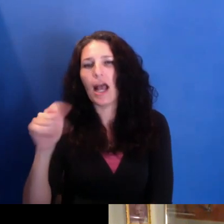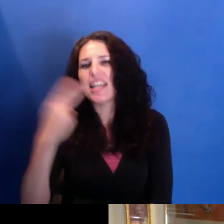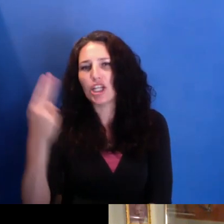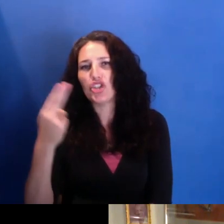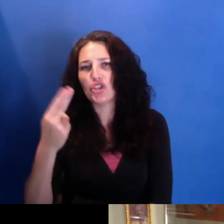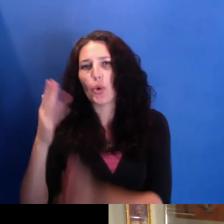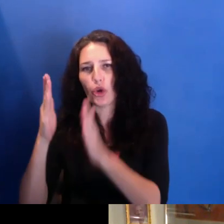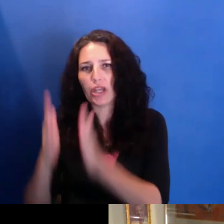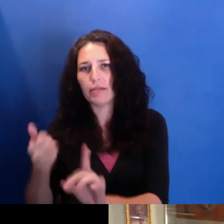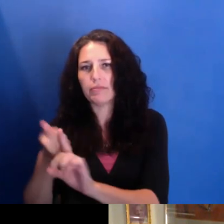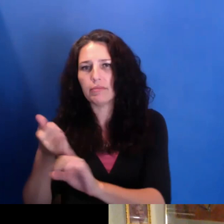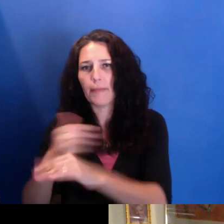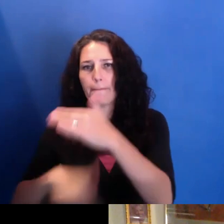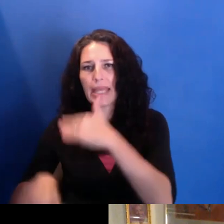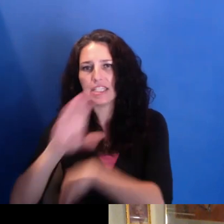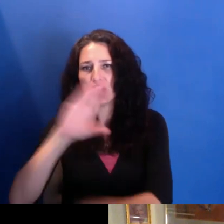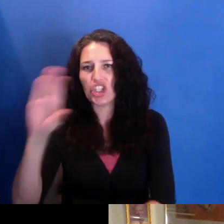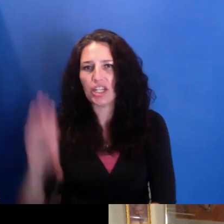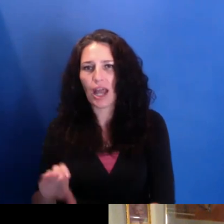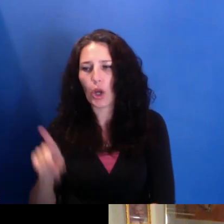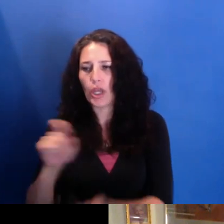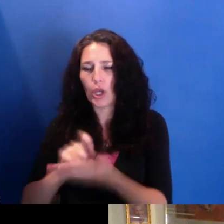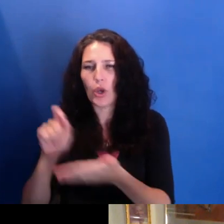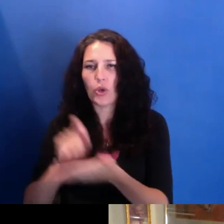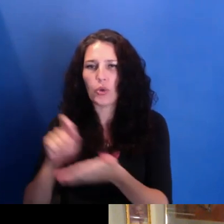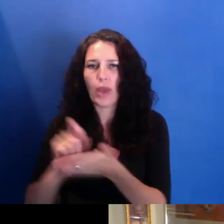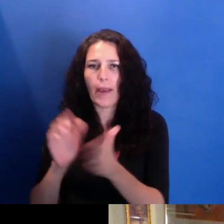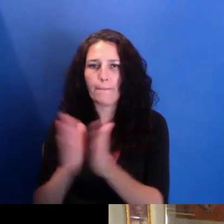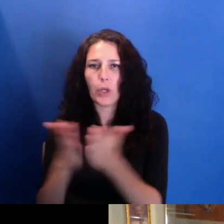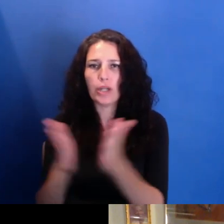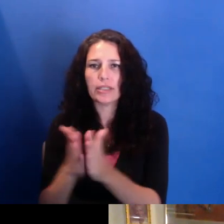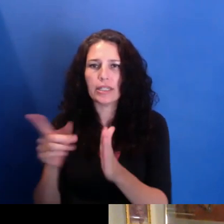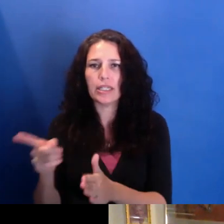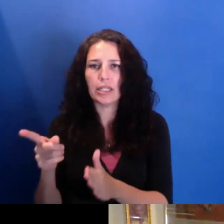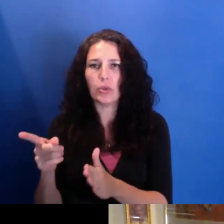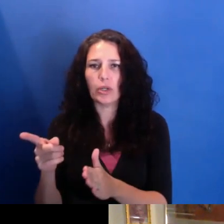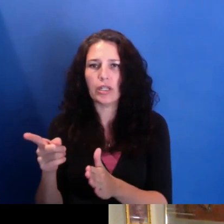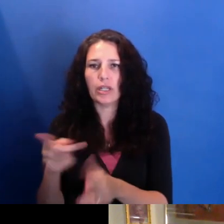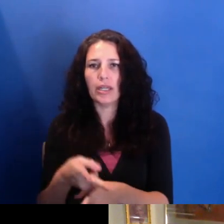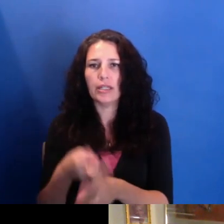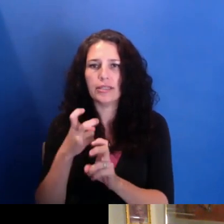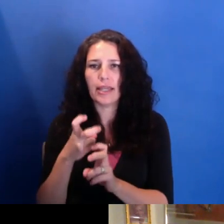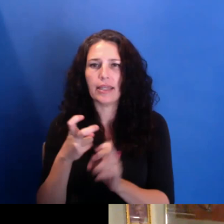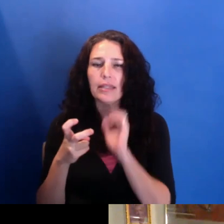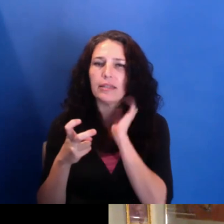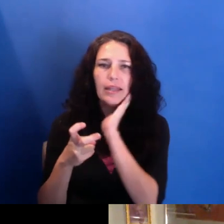And-- and he would take an ed out in "Ebony." I don't know if folks remember "Ebony." Anyway-- - Oh yes. Yes.